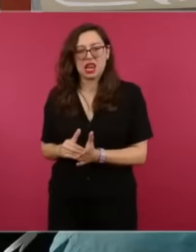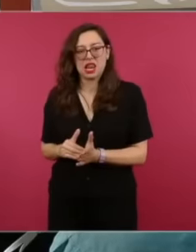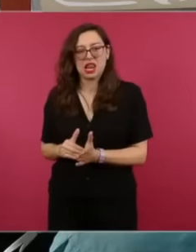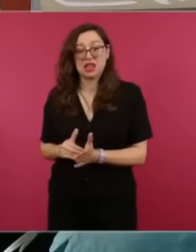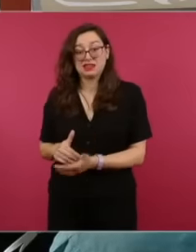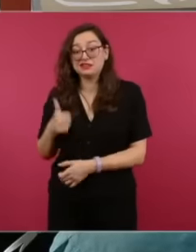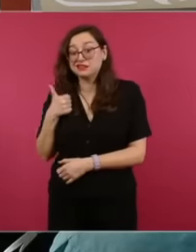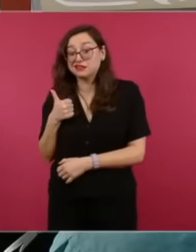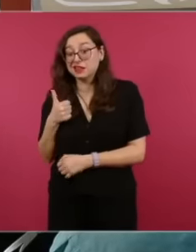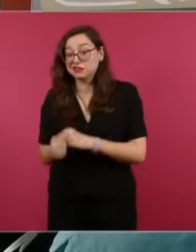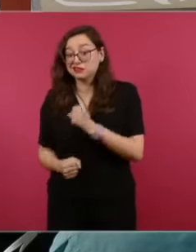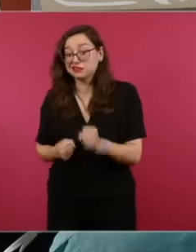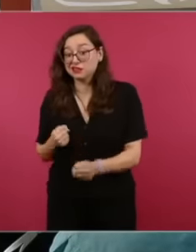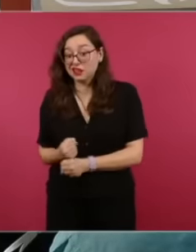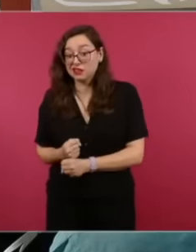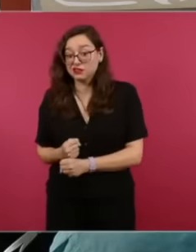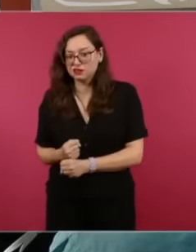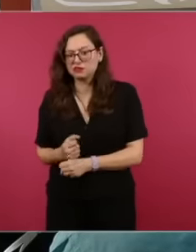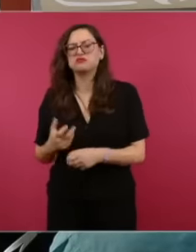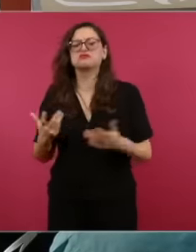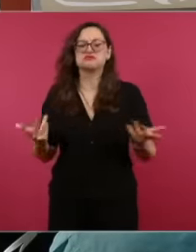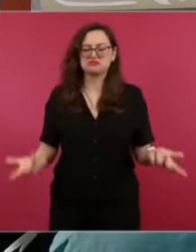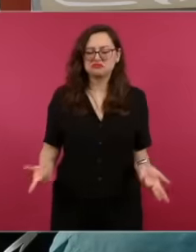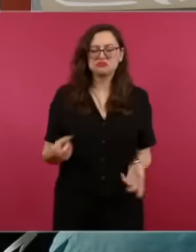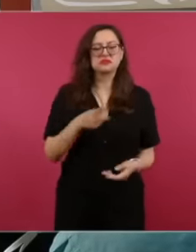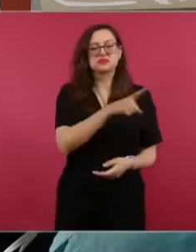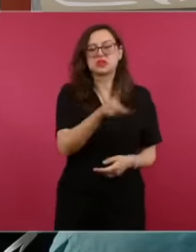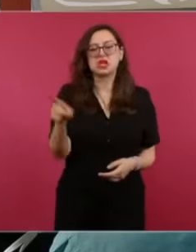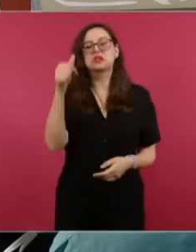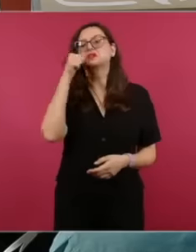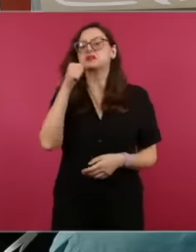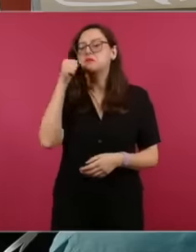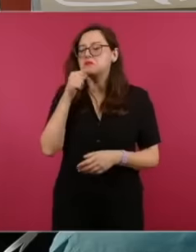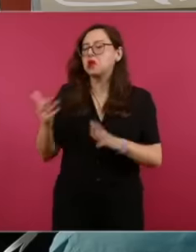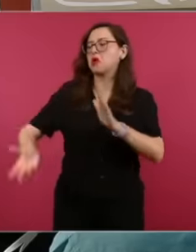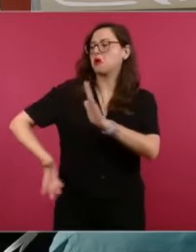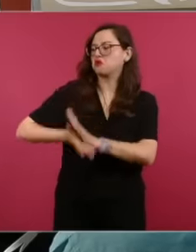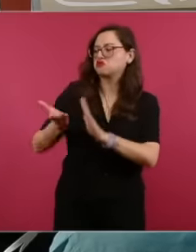the two mouths refinery, which also in everything that has to do with the